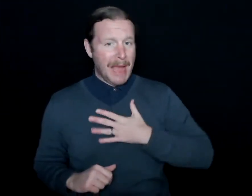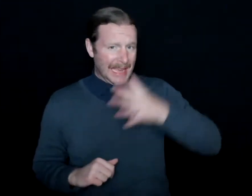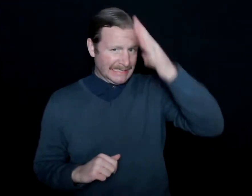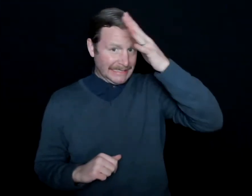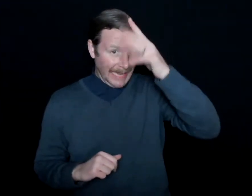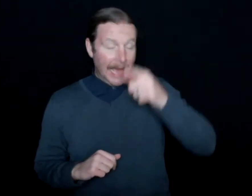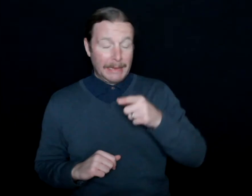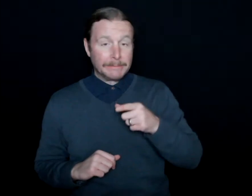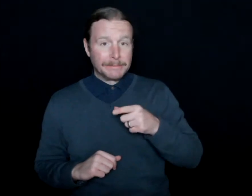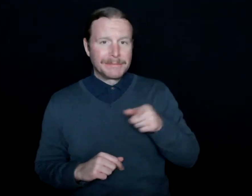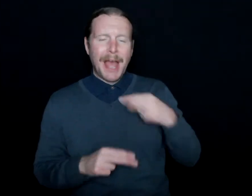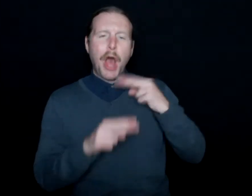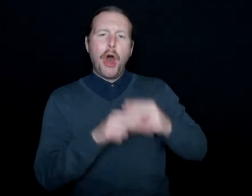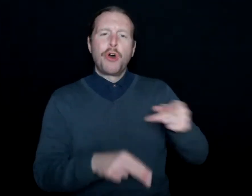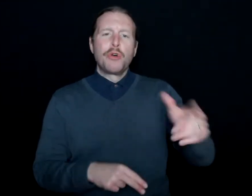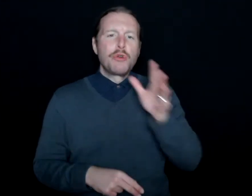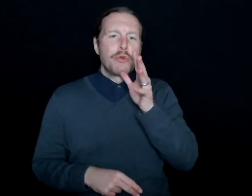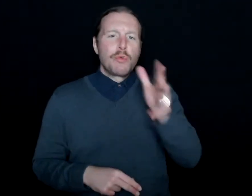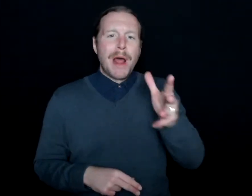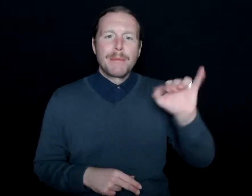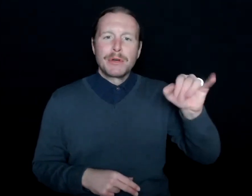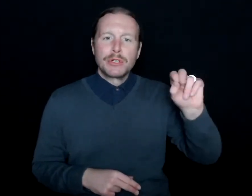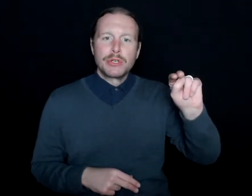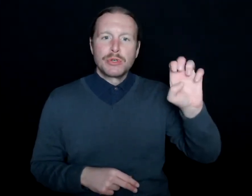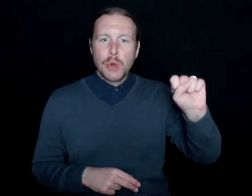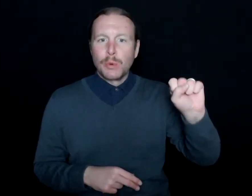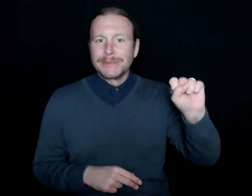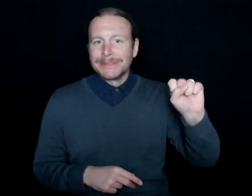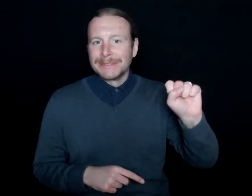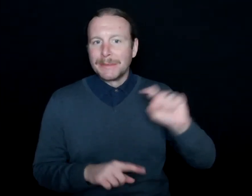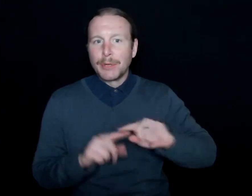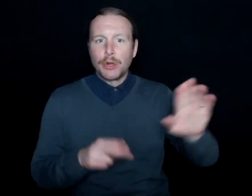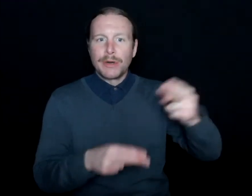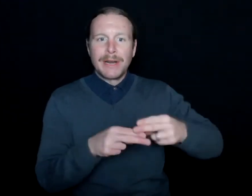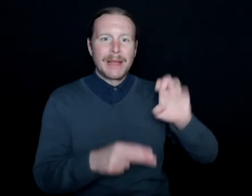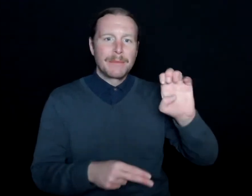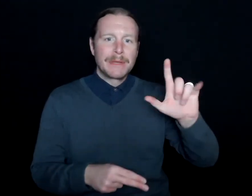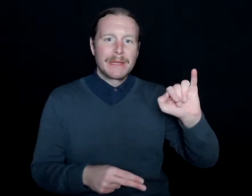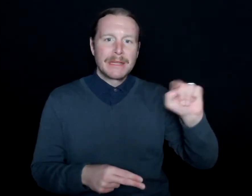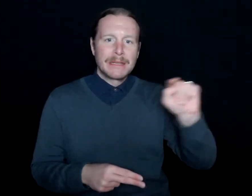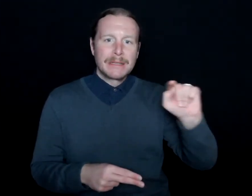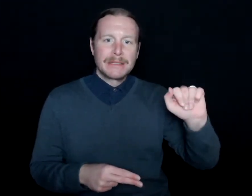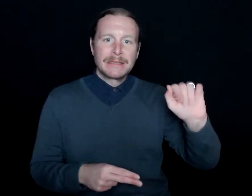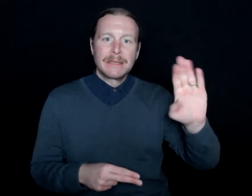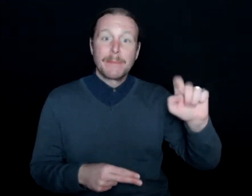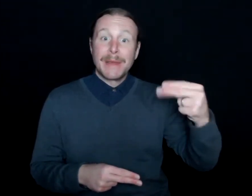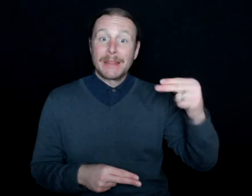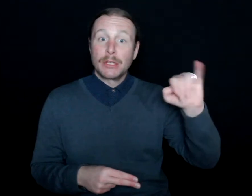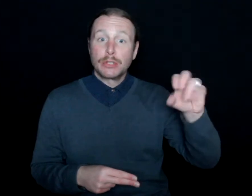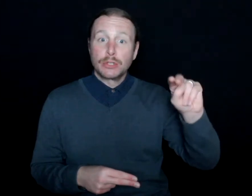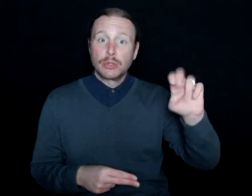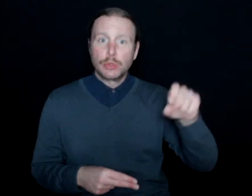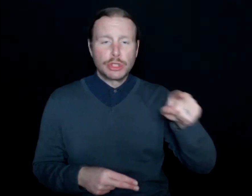I call her Grandma Jones, as she's affectionately known as, but her name was Elizabeth Jones. And she was pretty persistent on wanting